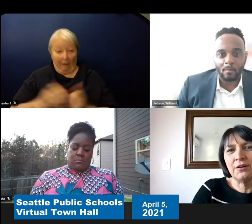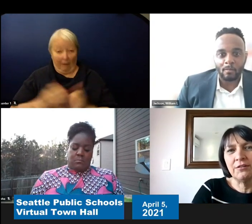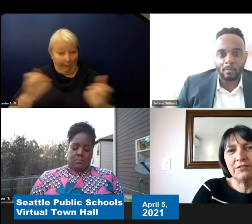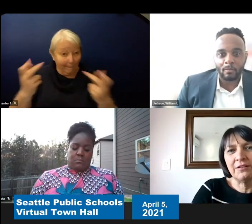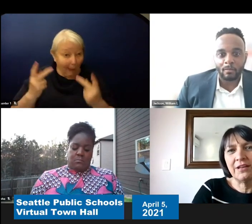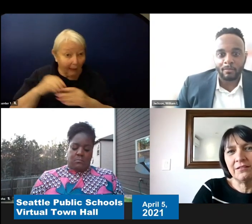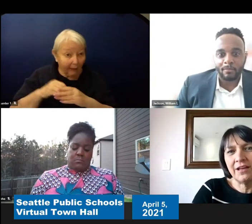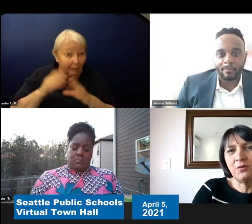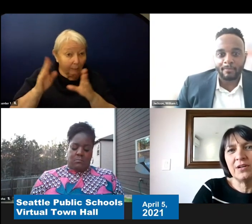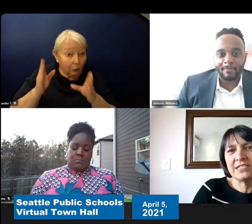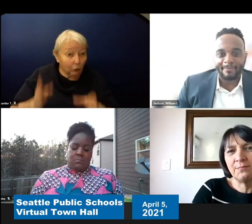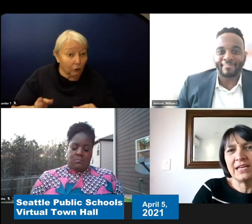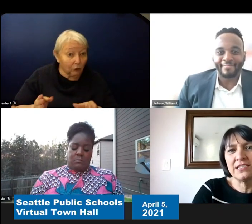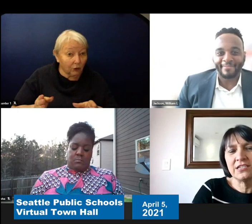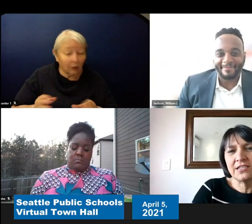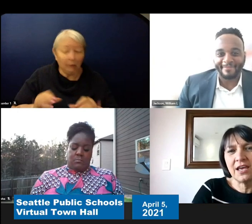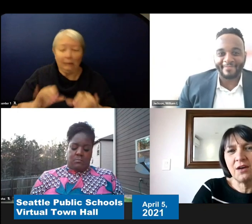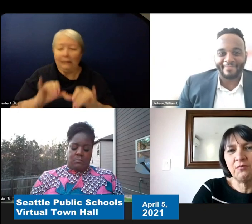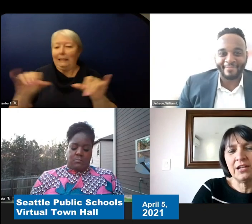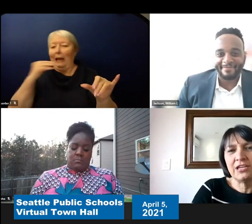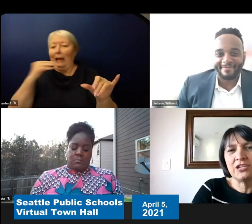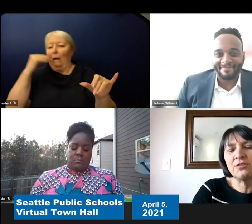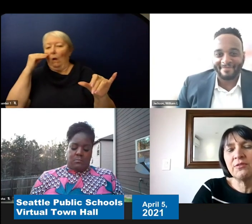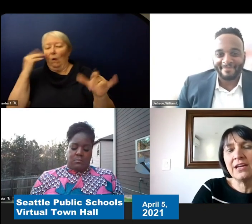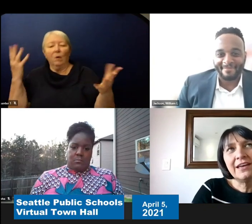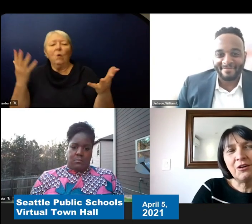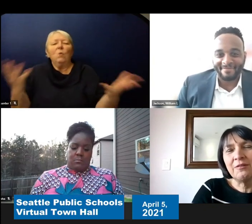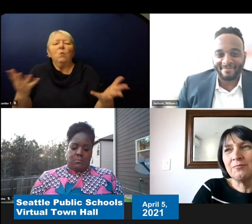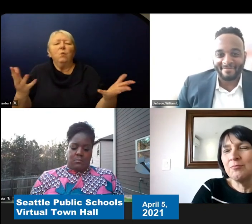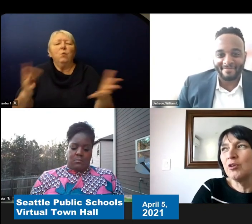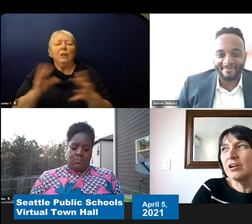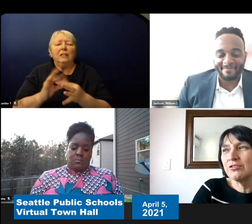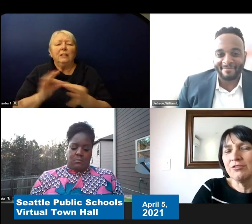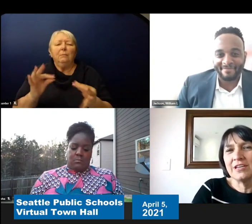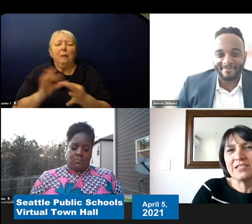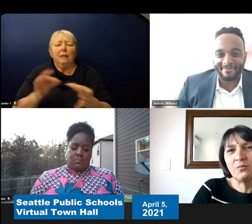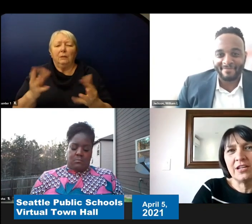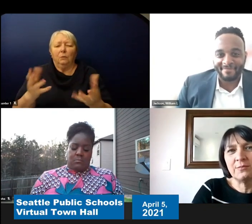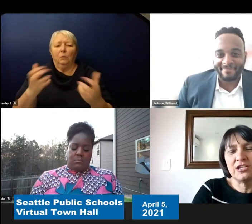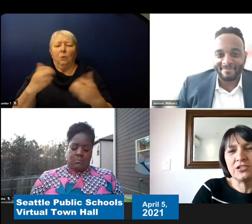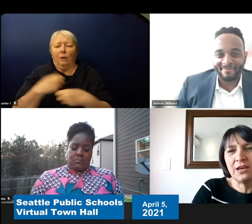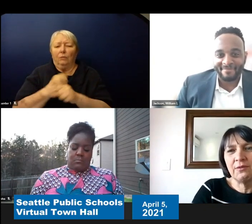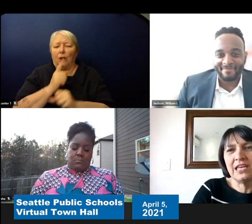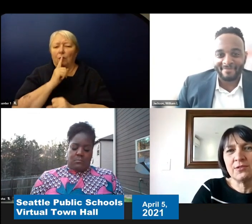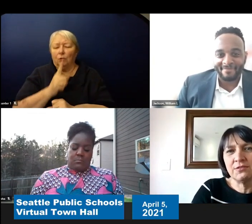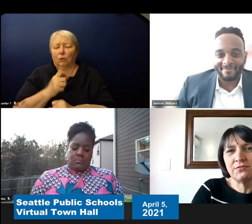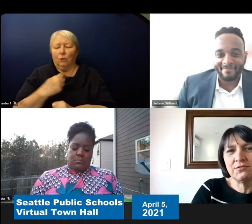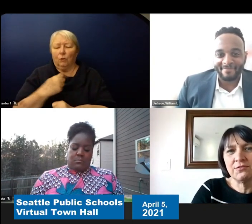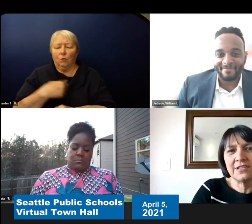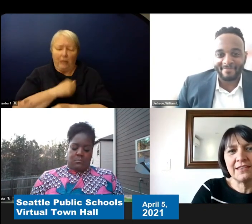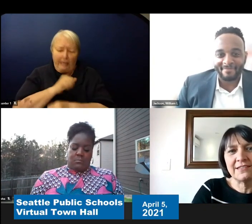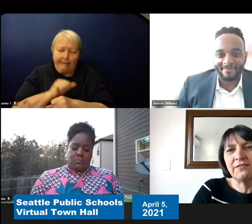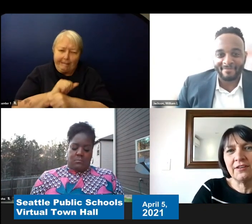And and like what's the message that we want to make sure we you know work through this and want to make sure that we keep students at the center of everything.